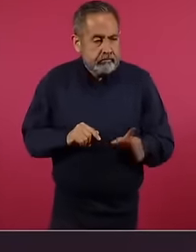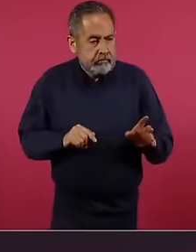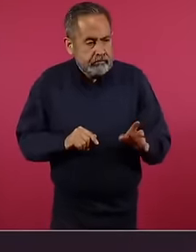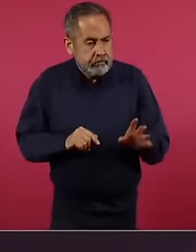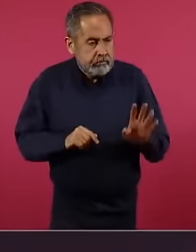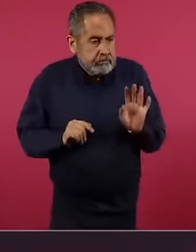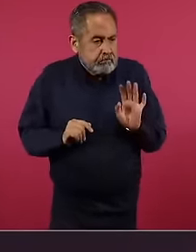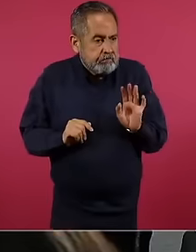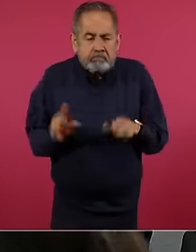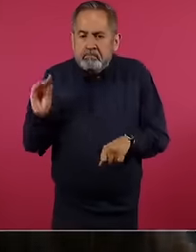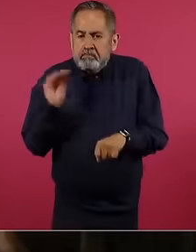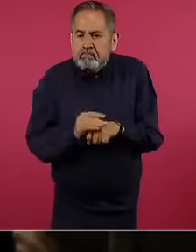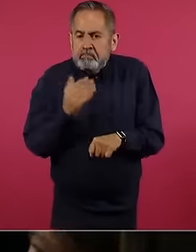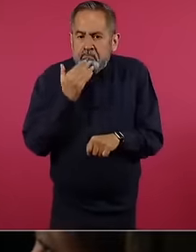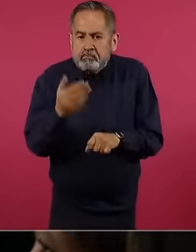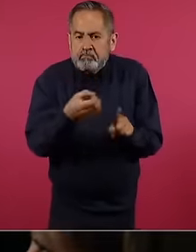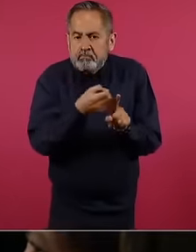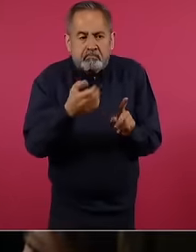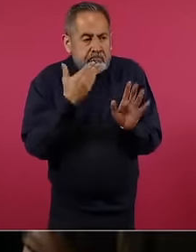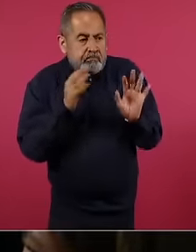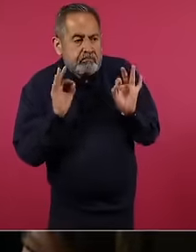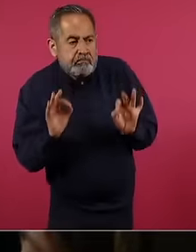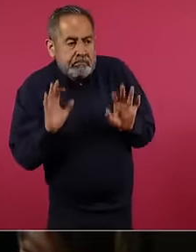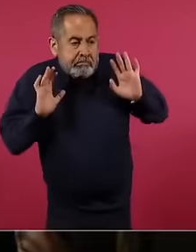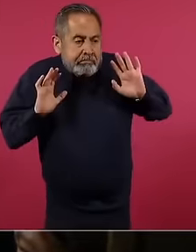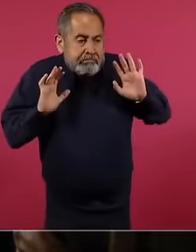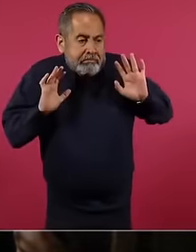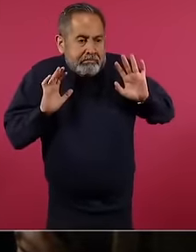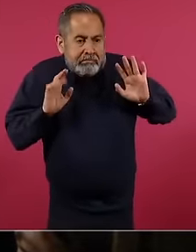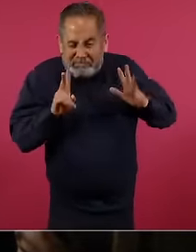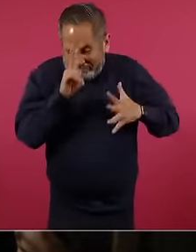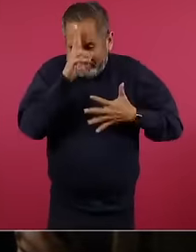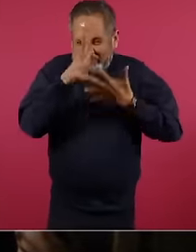well, they have acted